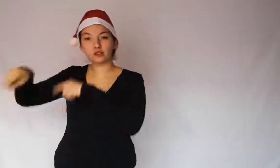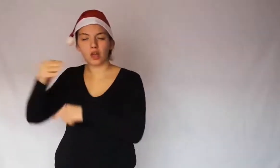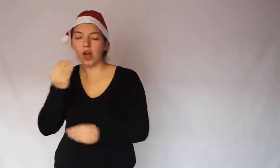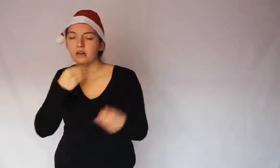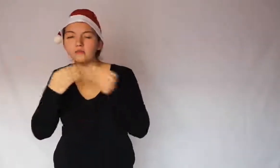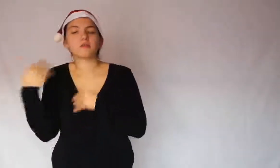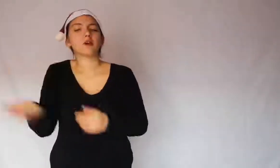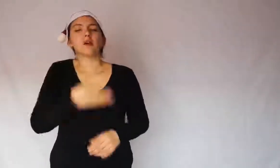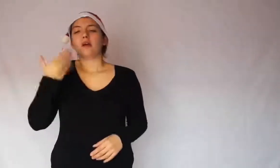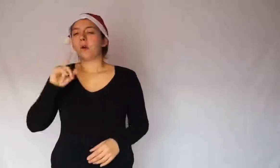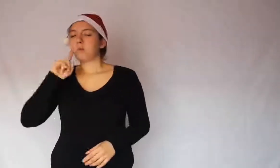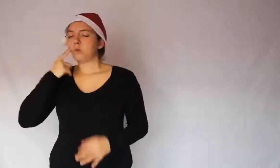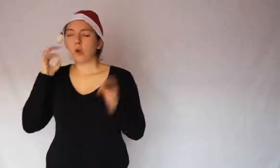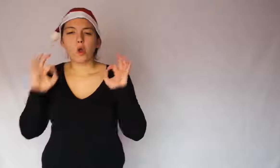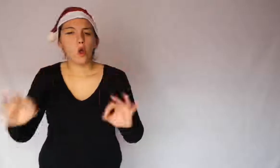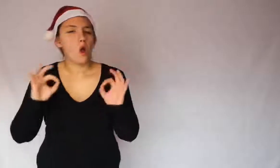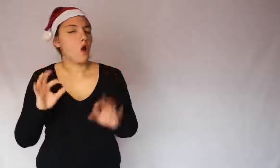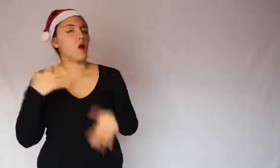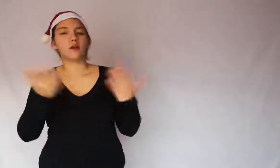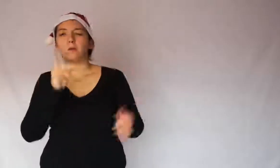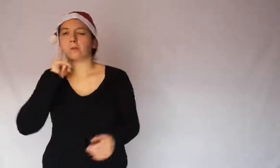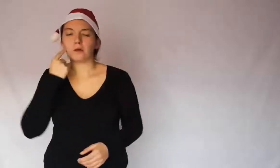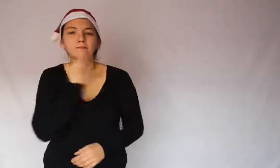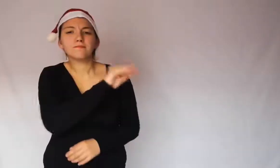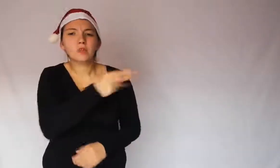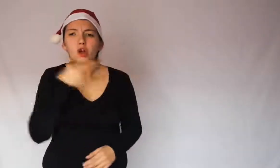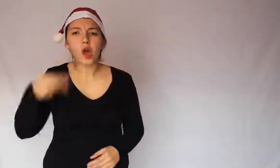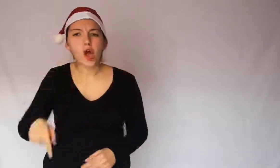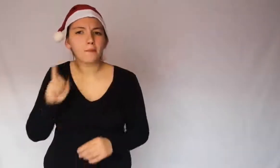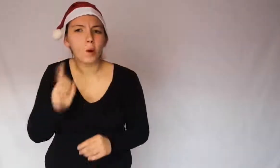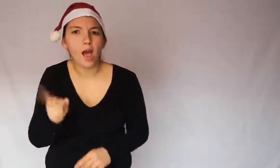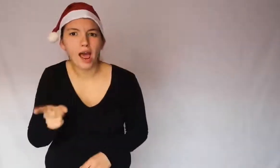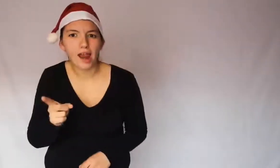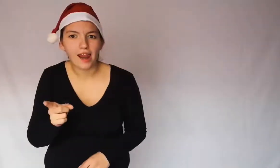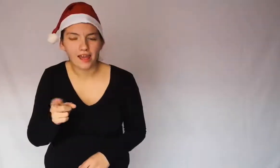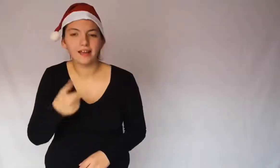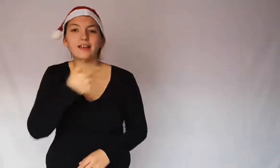who were very enthusiastic about the flavor and asked him what the dessert was called.